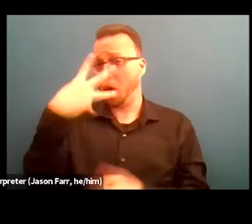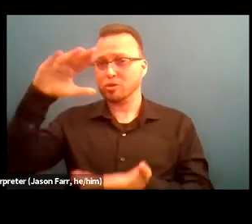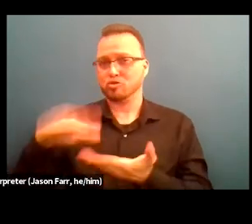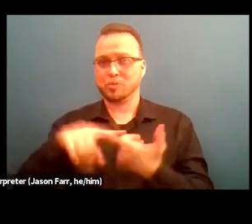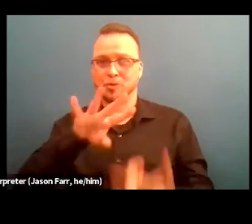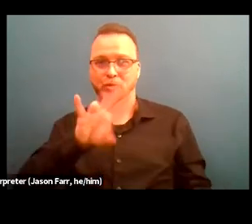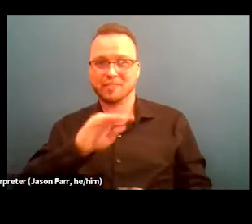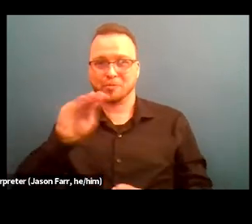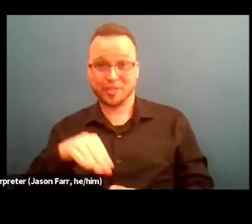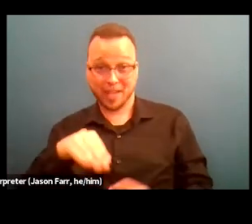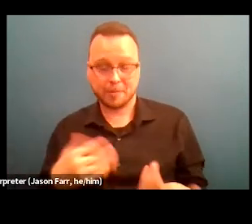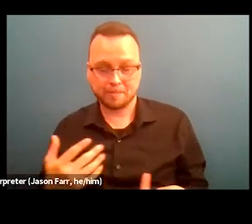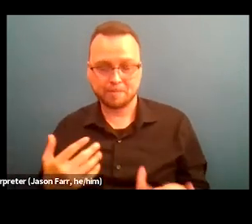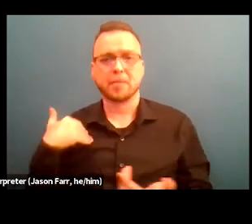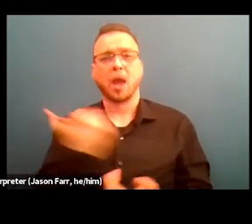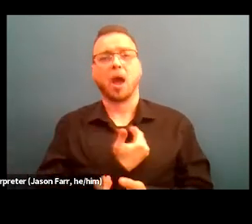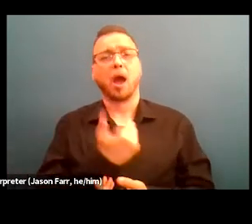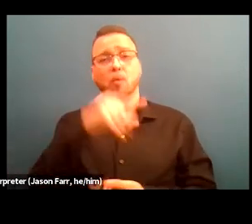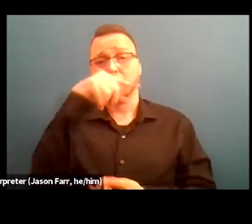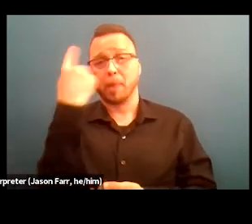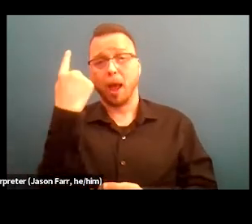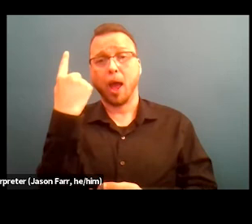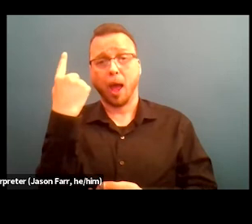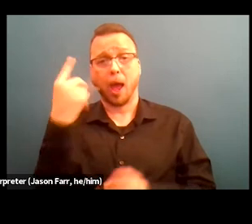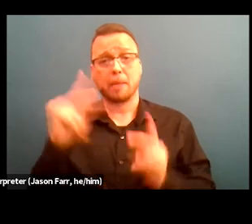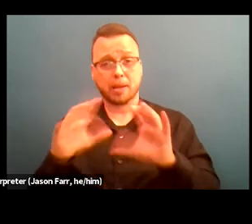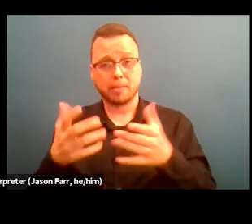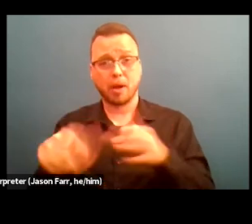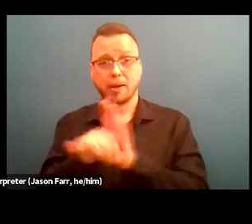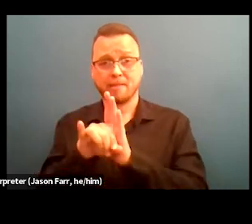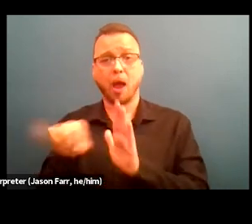our folks who identified as black was 29%.